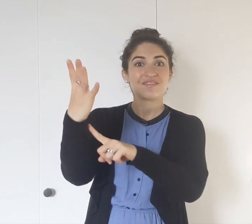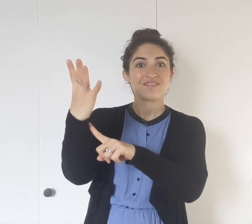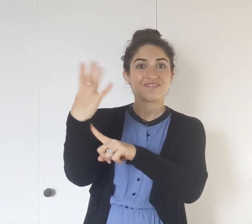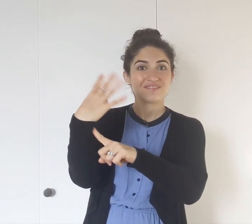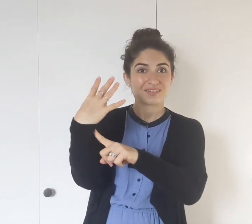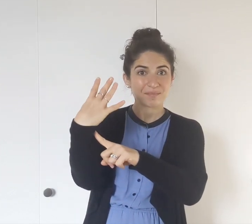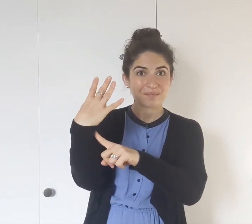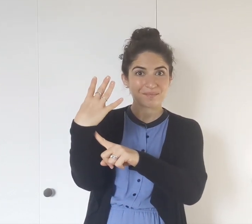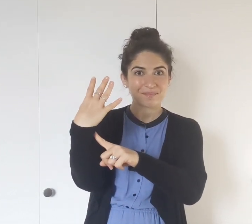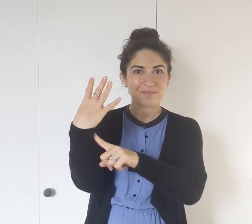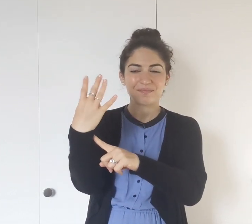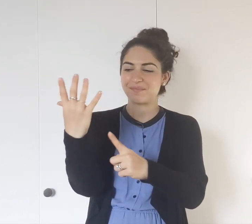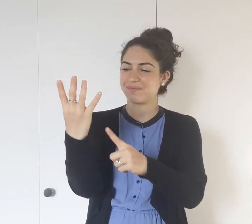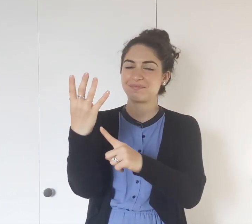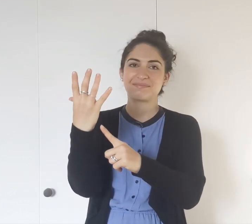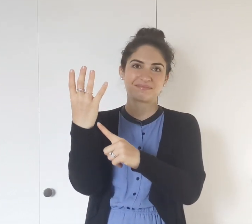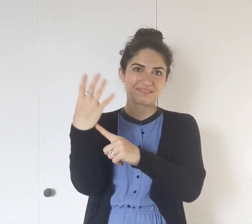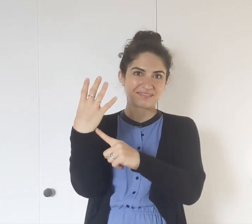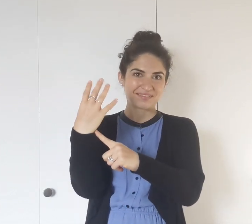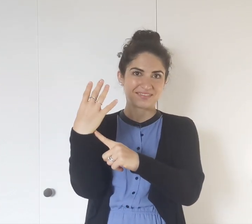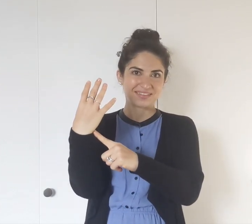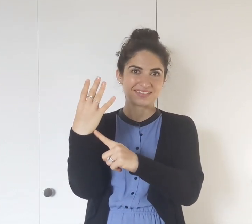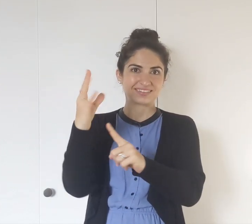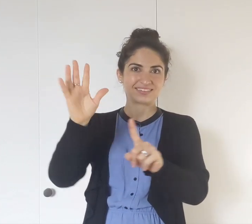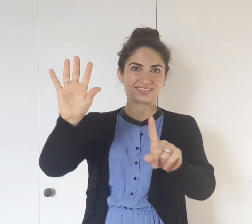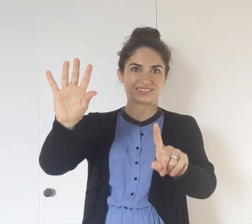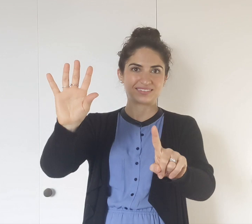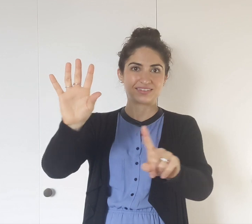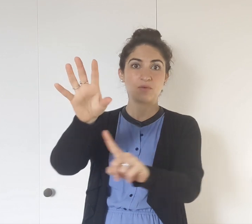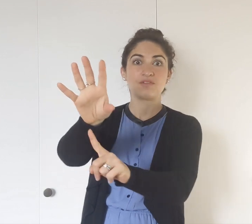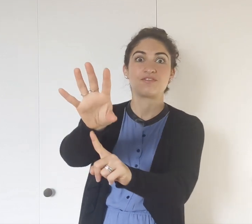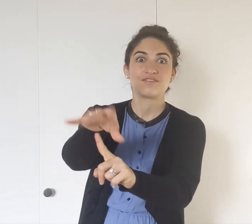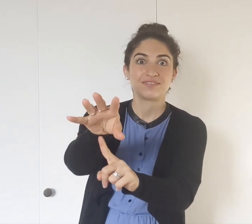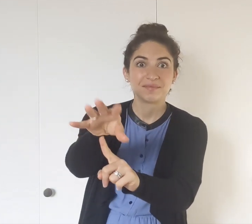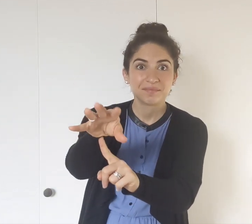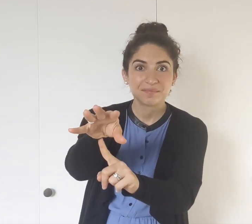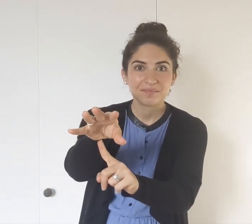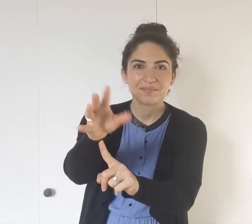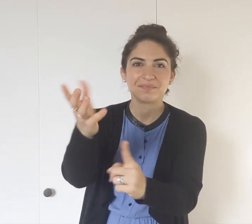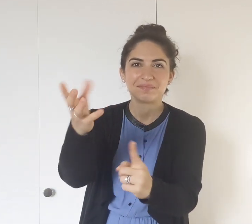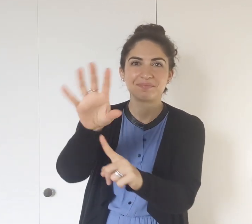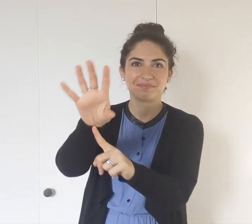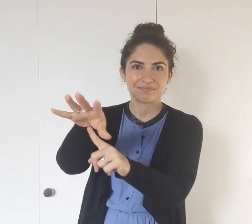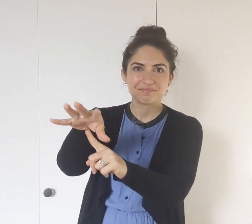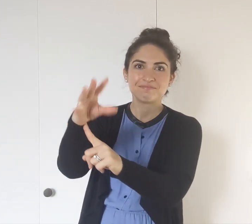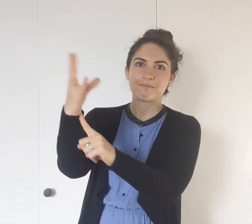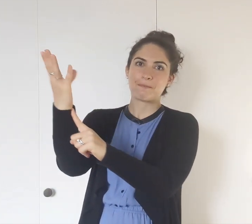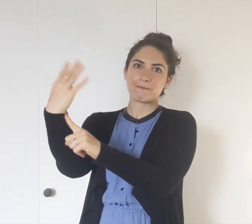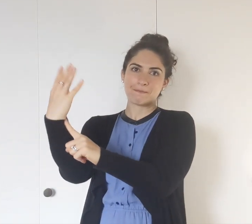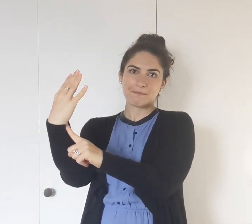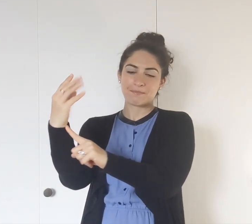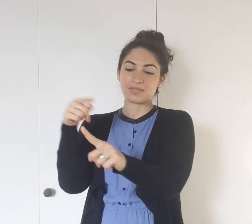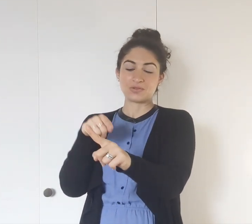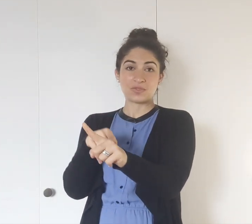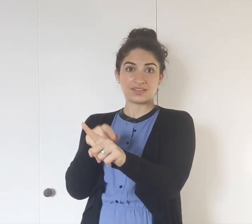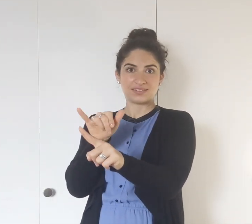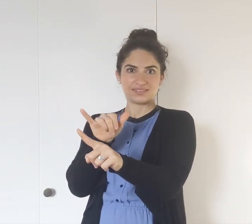FILM. FILM, or FILM outward. FILM, FILM